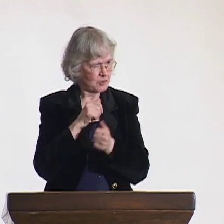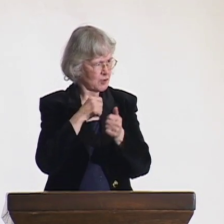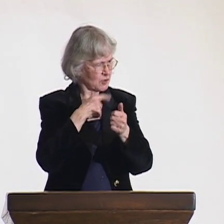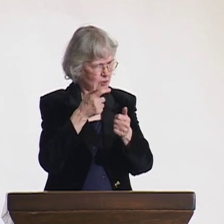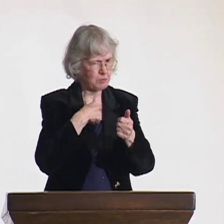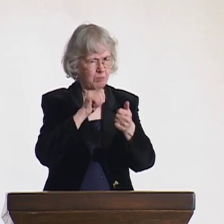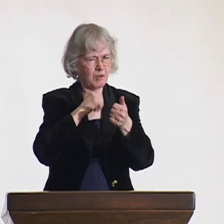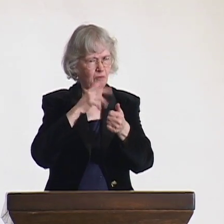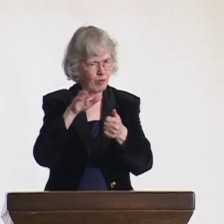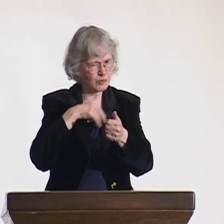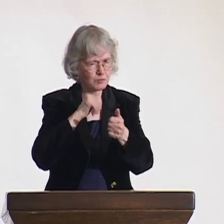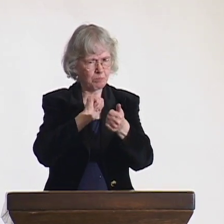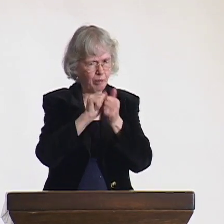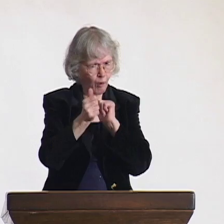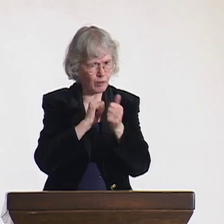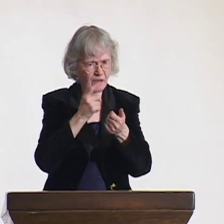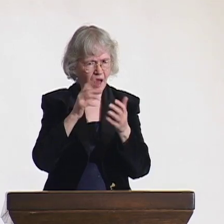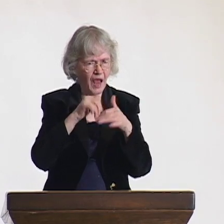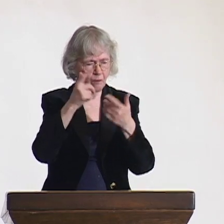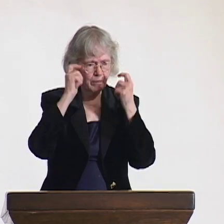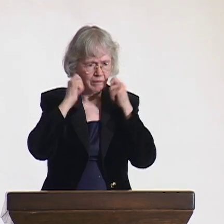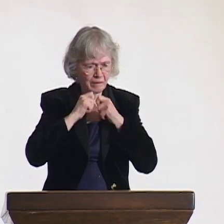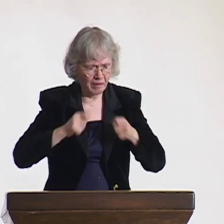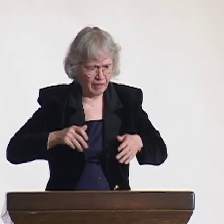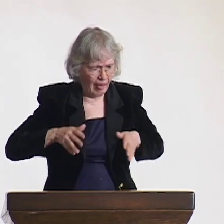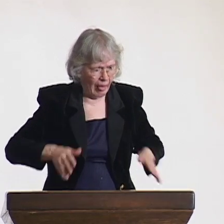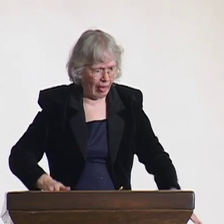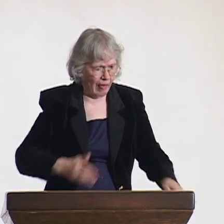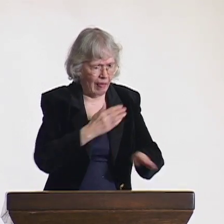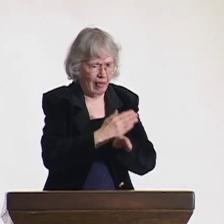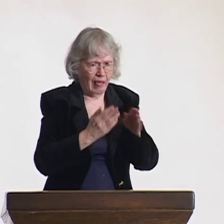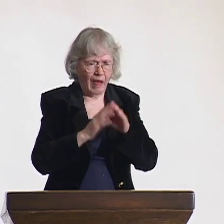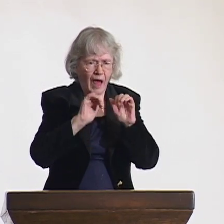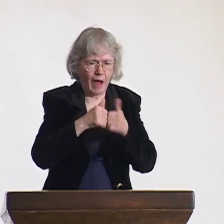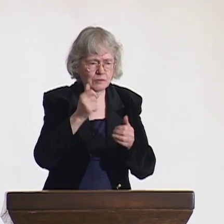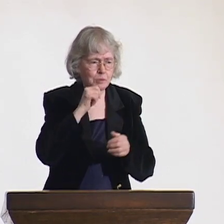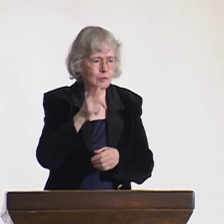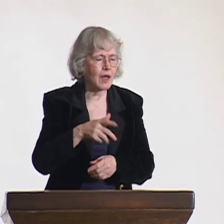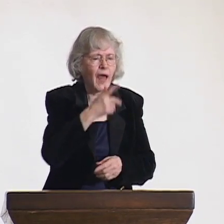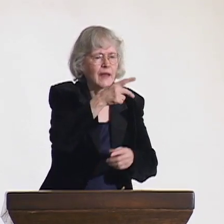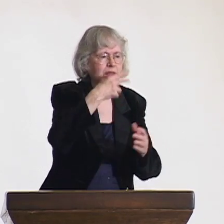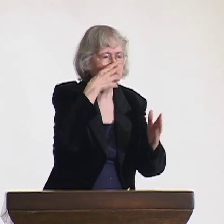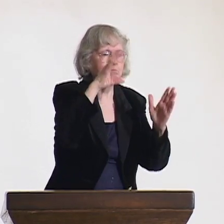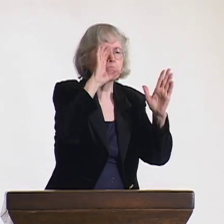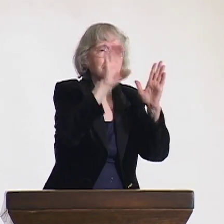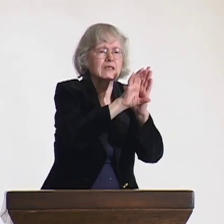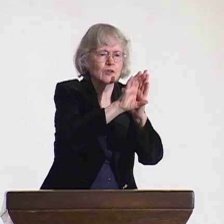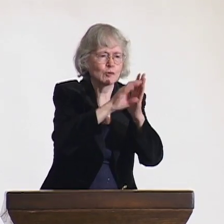They were showing me pictures of young girls in head scarves, long sleeves and long dresses